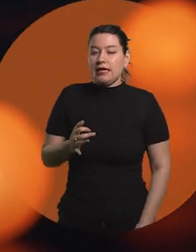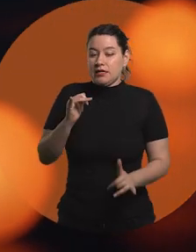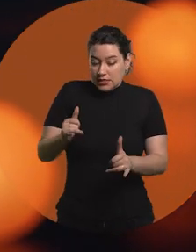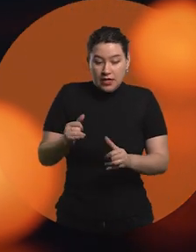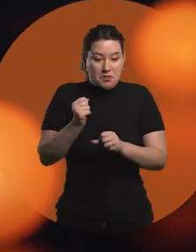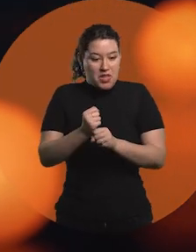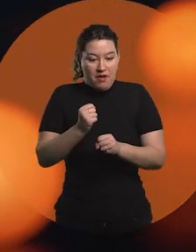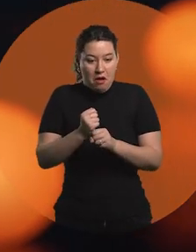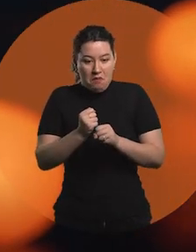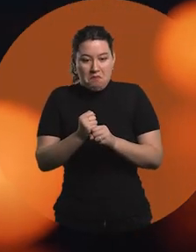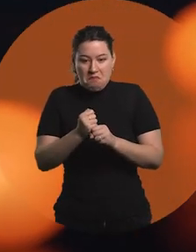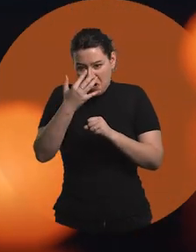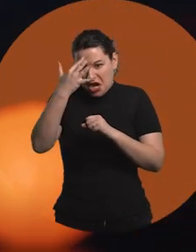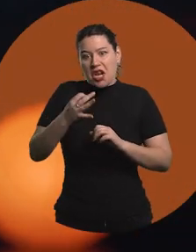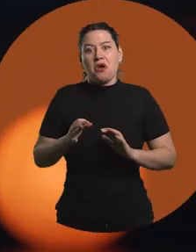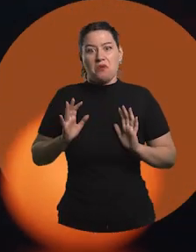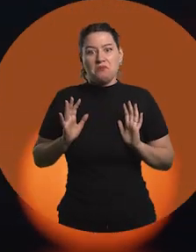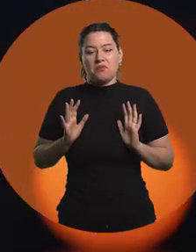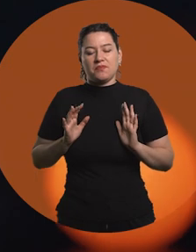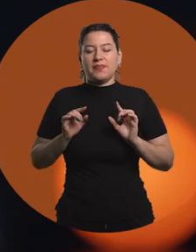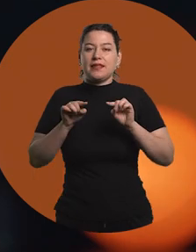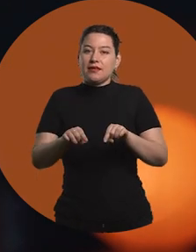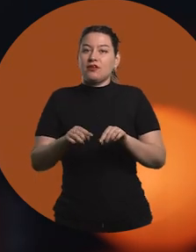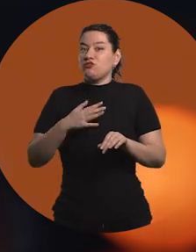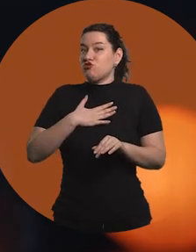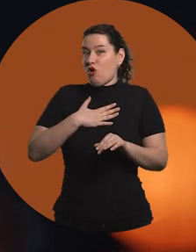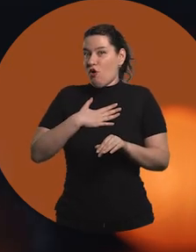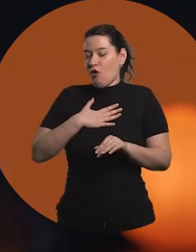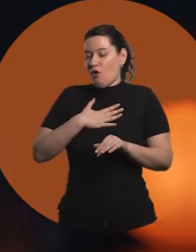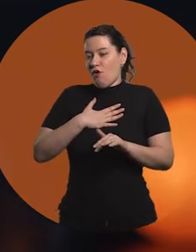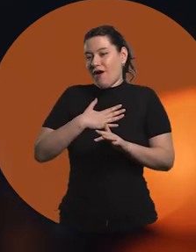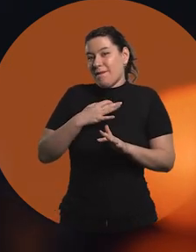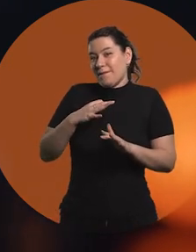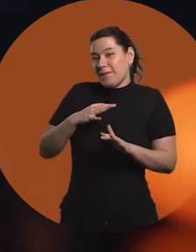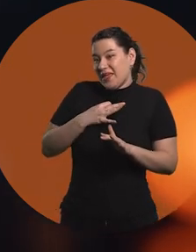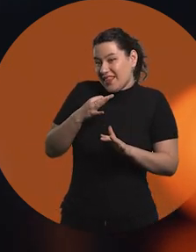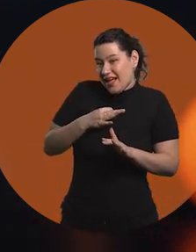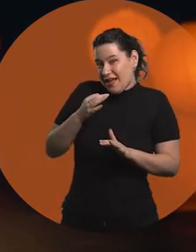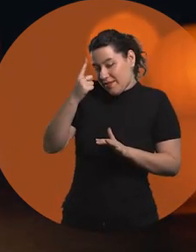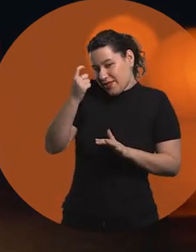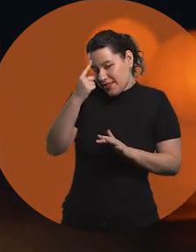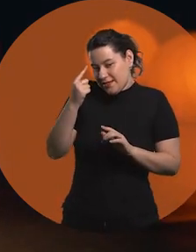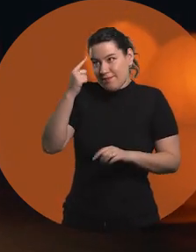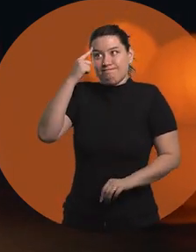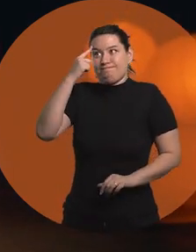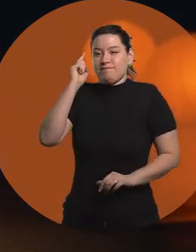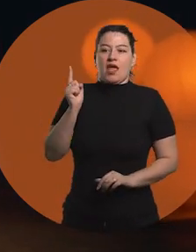be convinced of what you are doing. In that sense, how I understand it is: